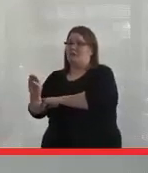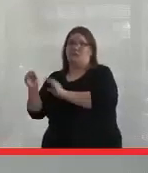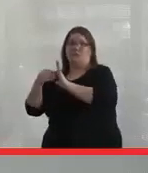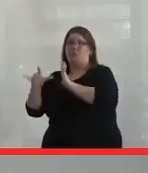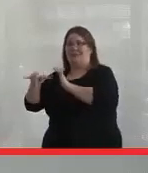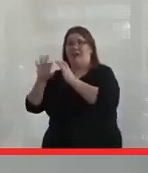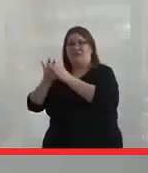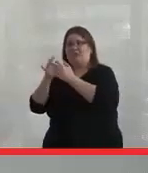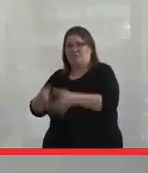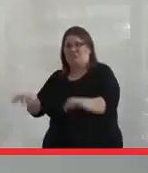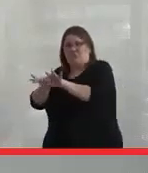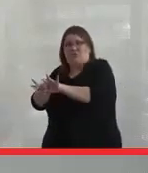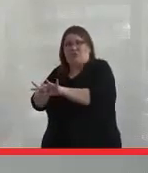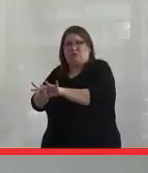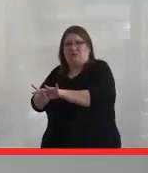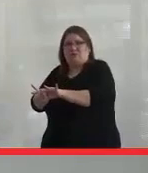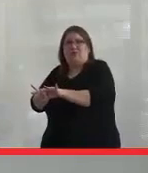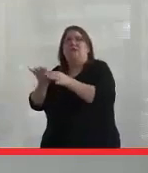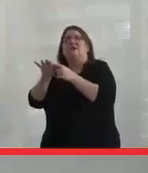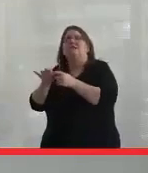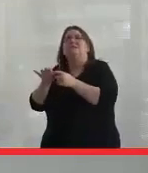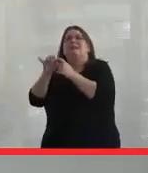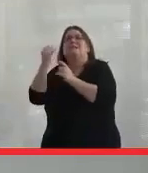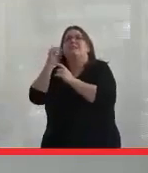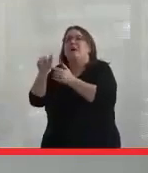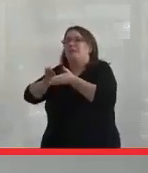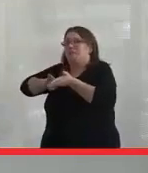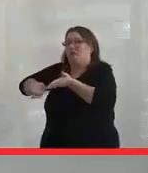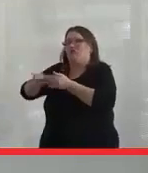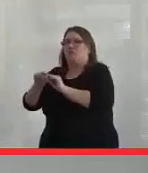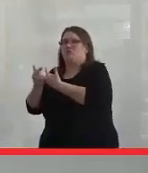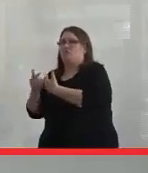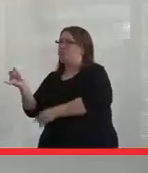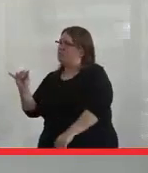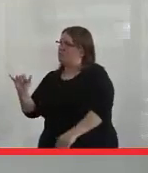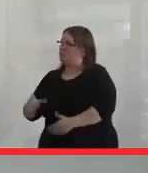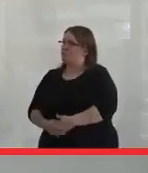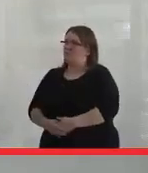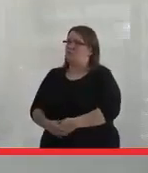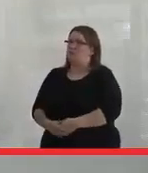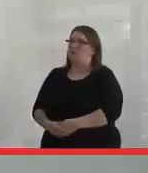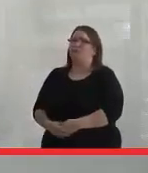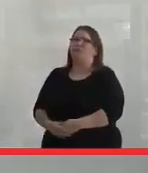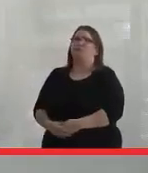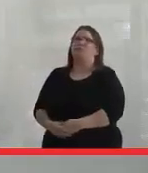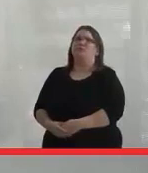important, especially for other marginalized communities,